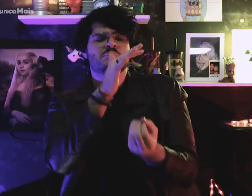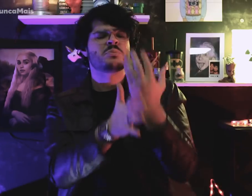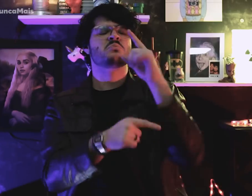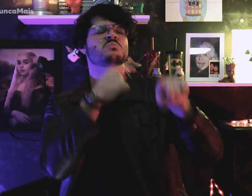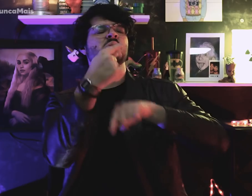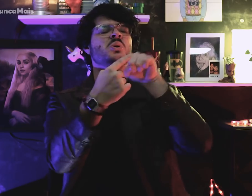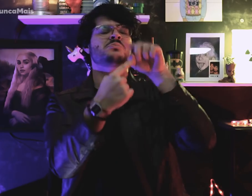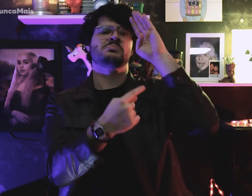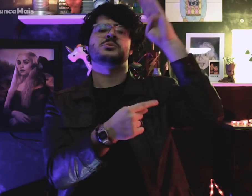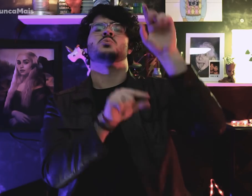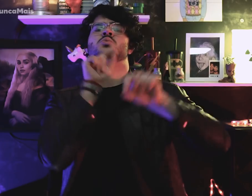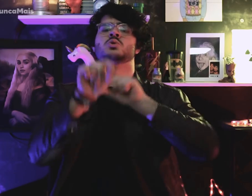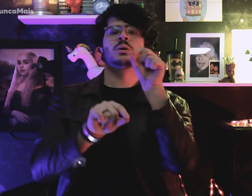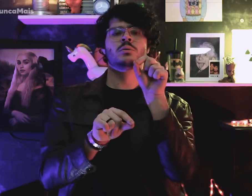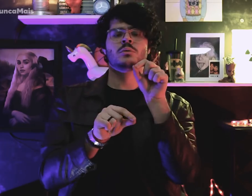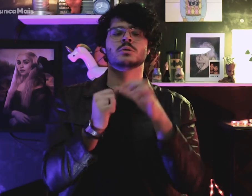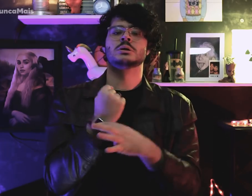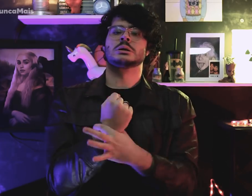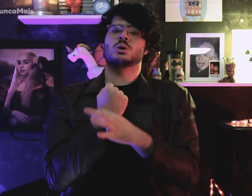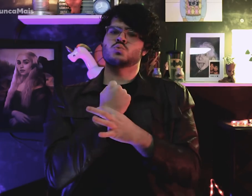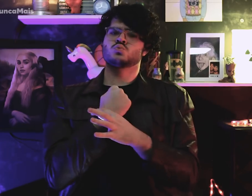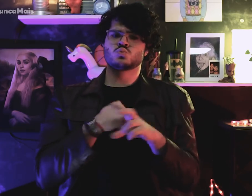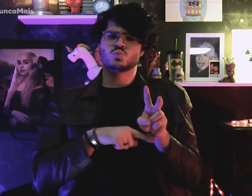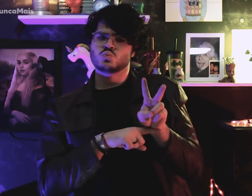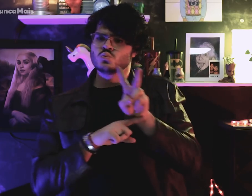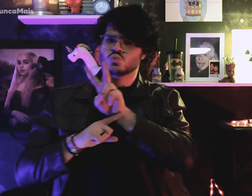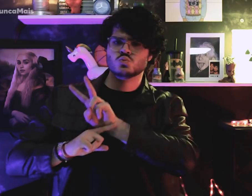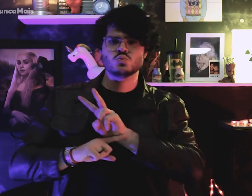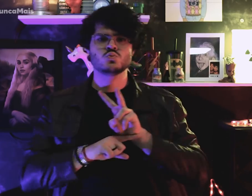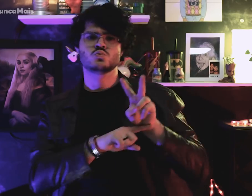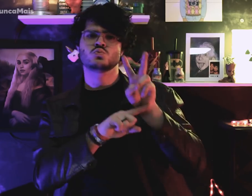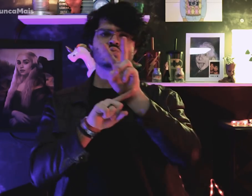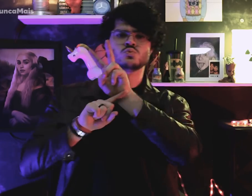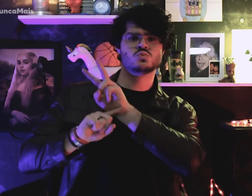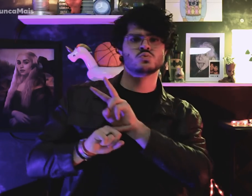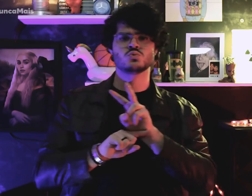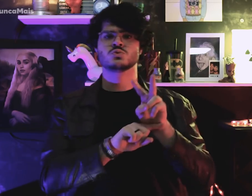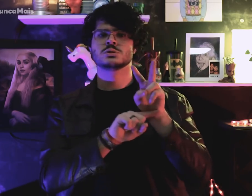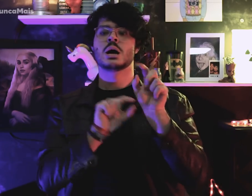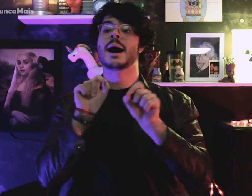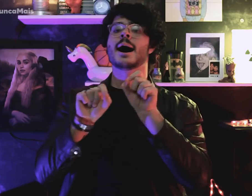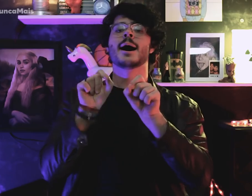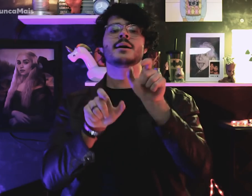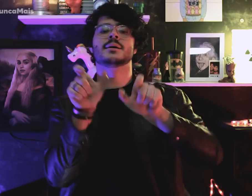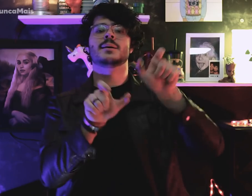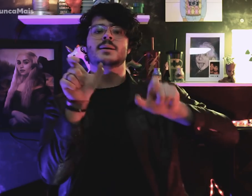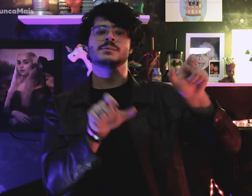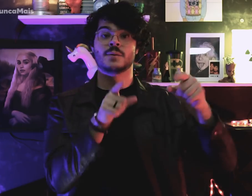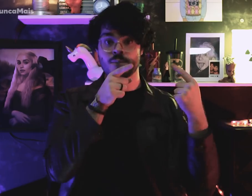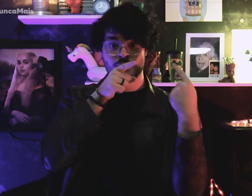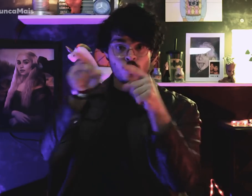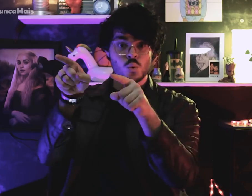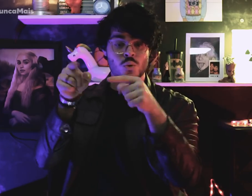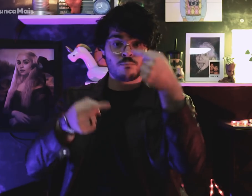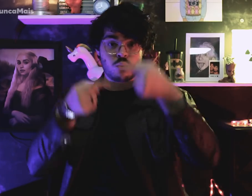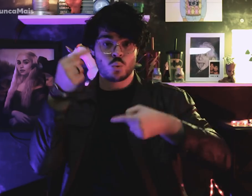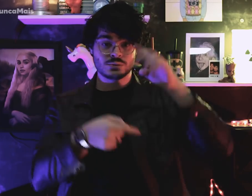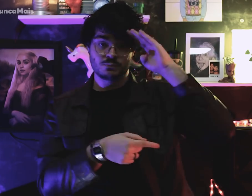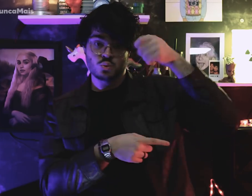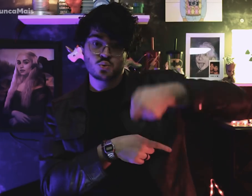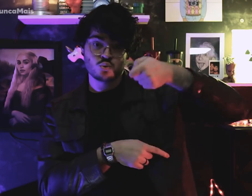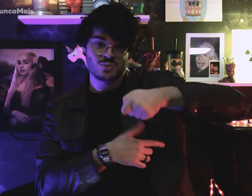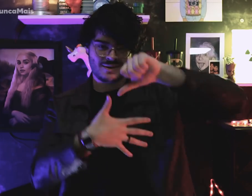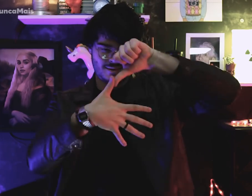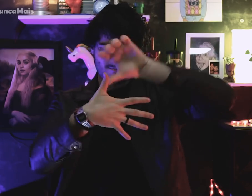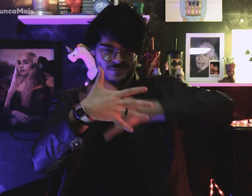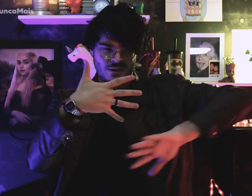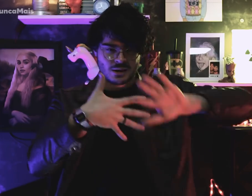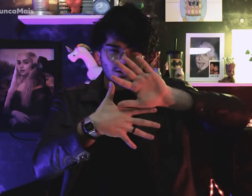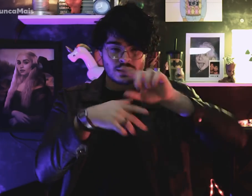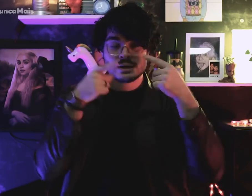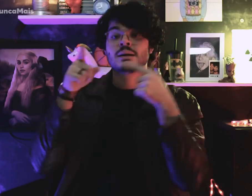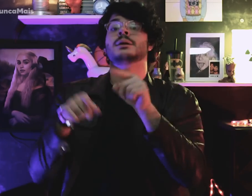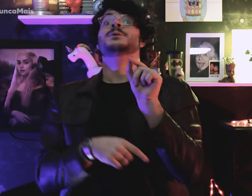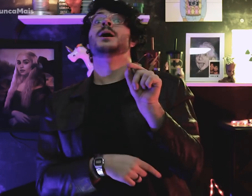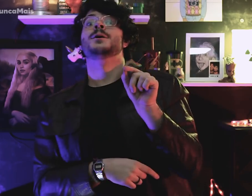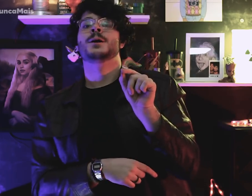It was created with the objective of combating military regimes in South America.